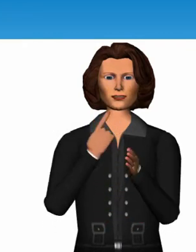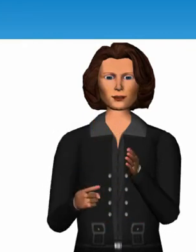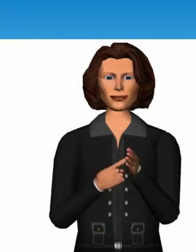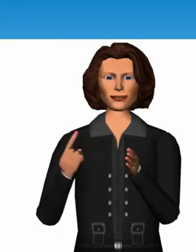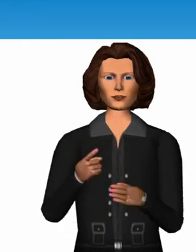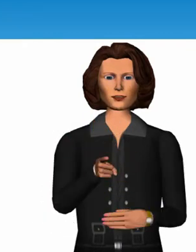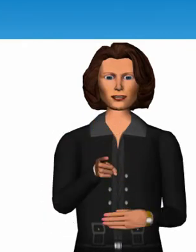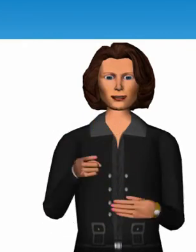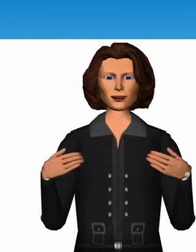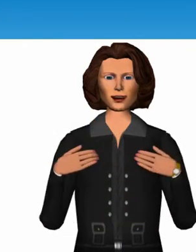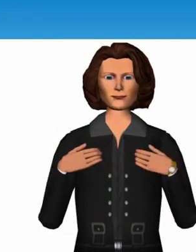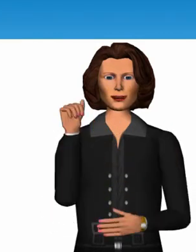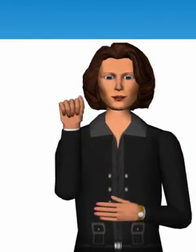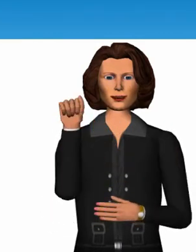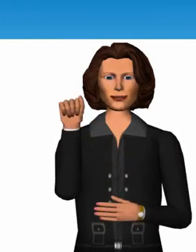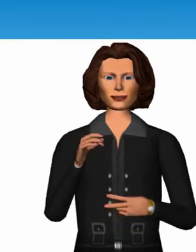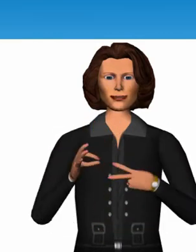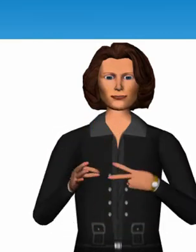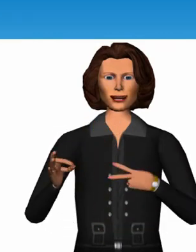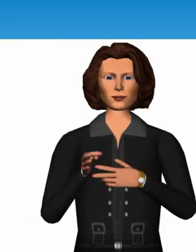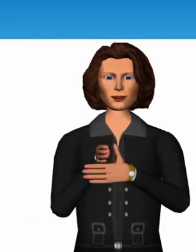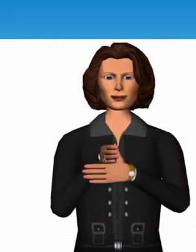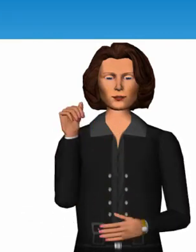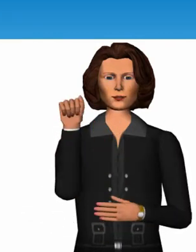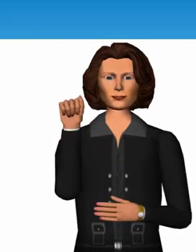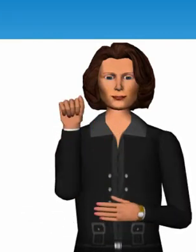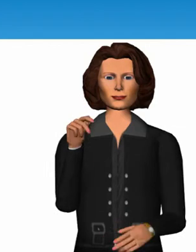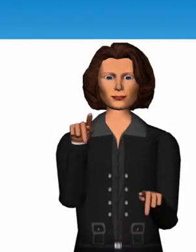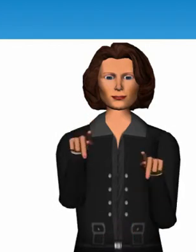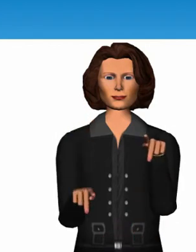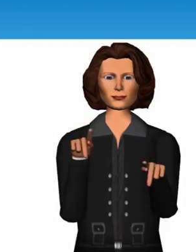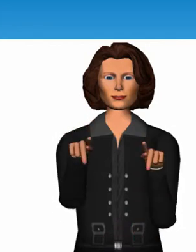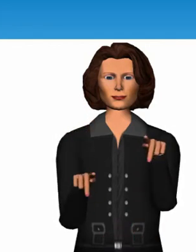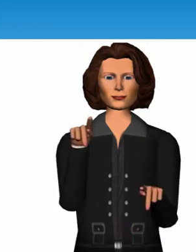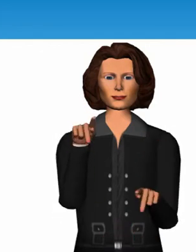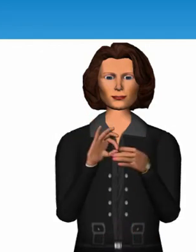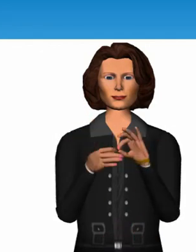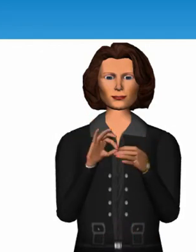Sometimes you have a choice between a human interpreter and an avatar interpreter.